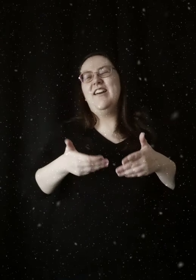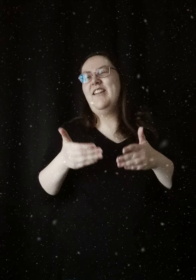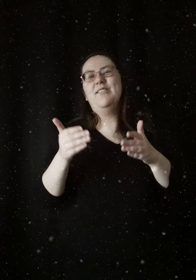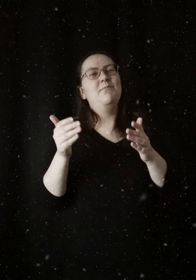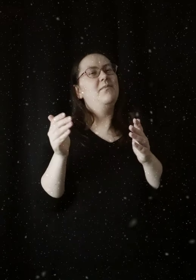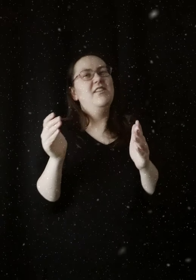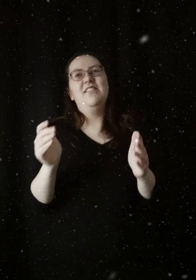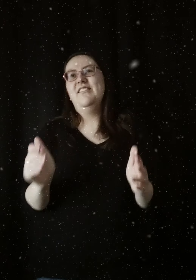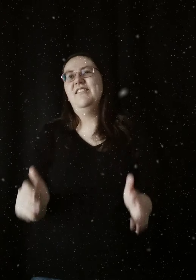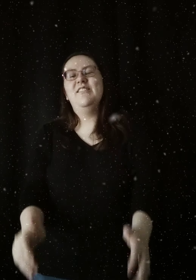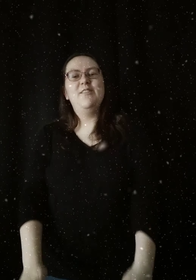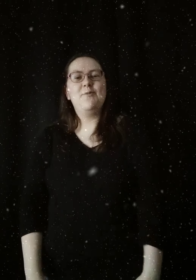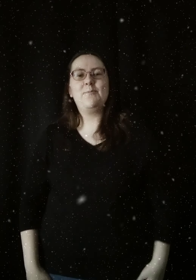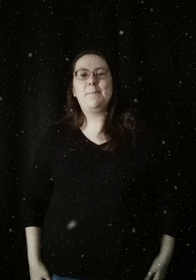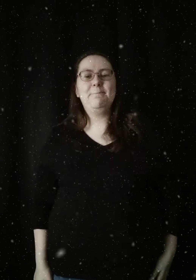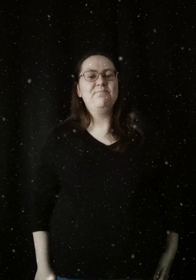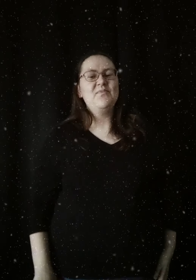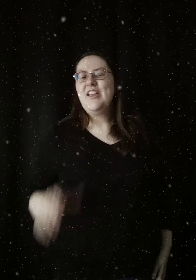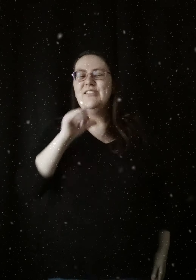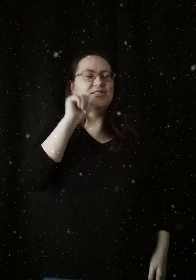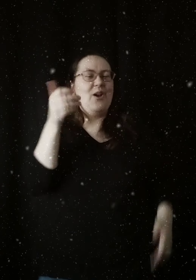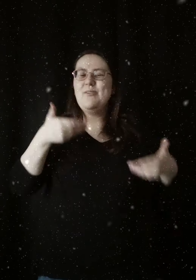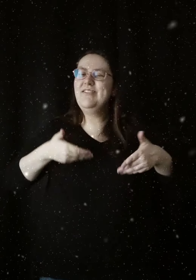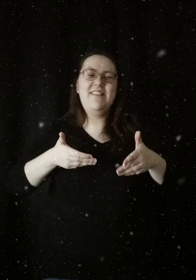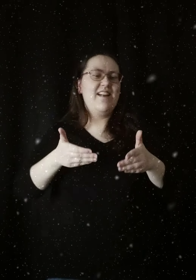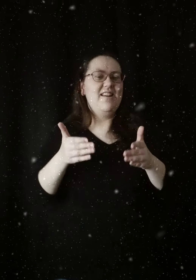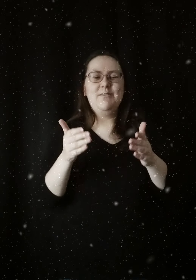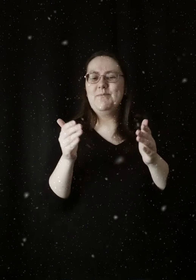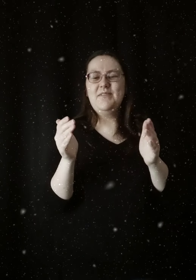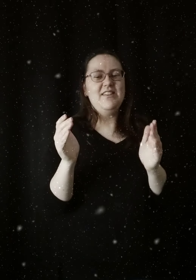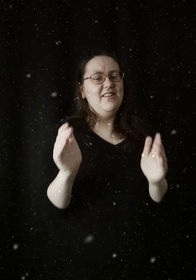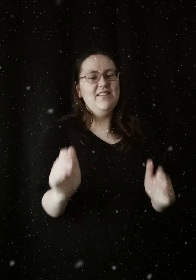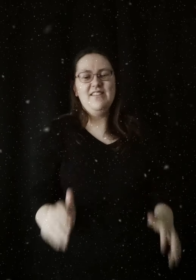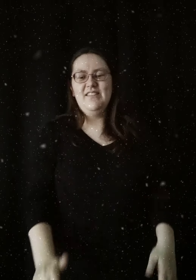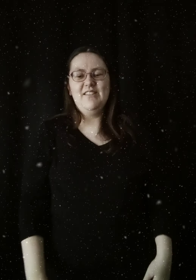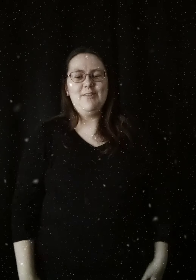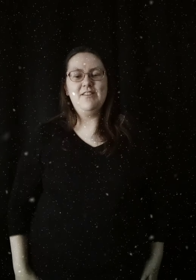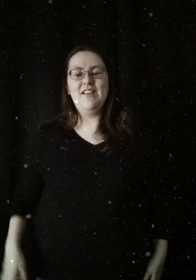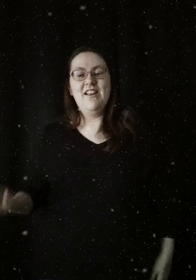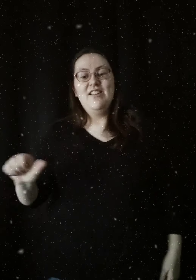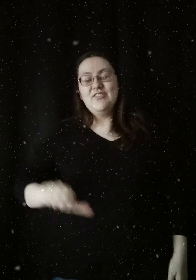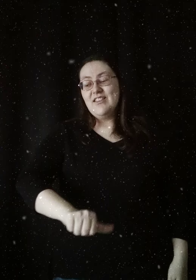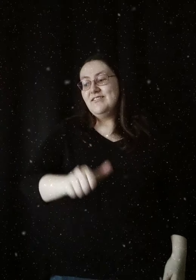Don't let it be